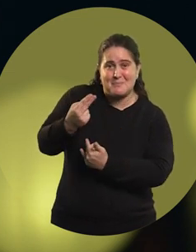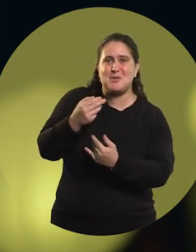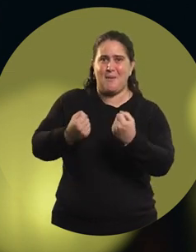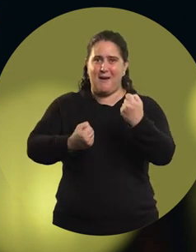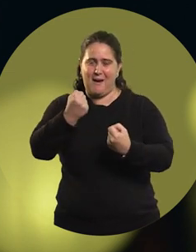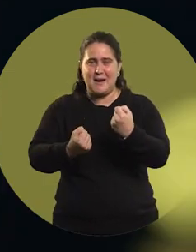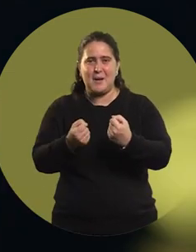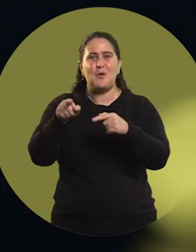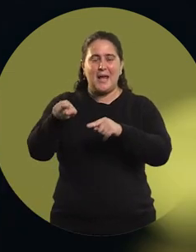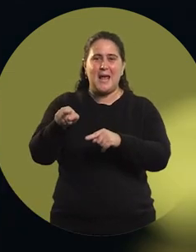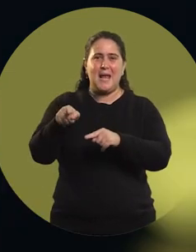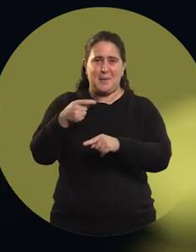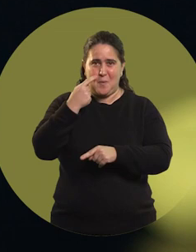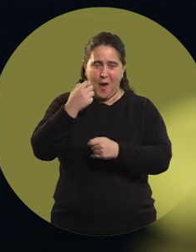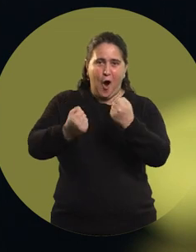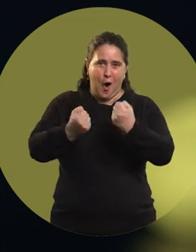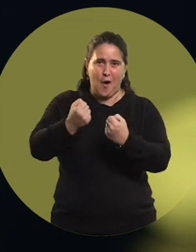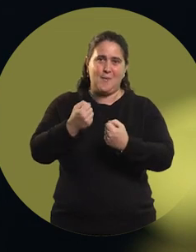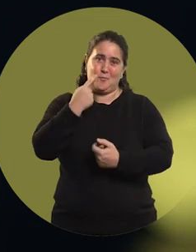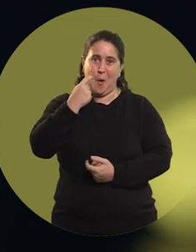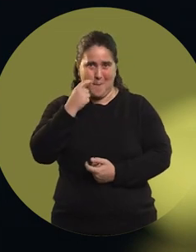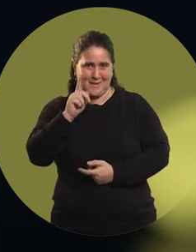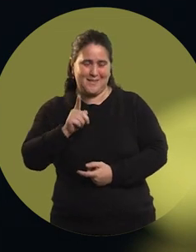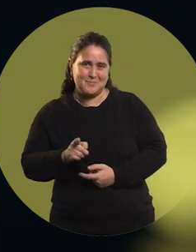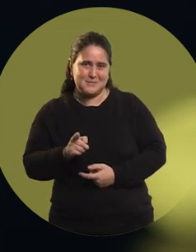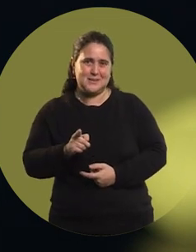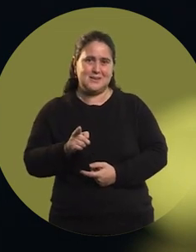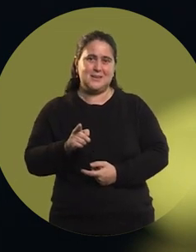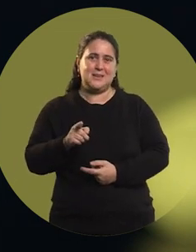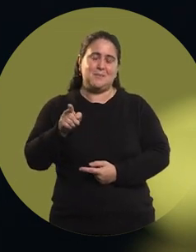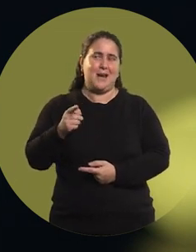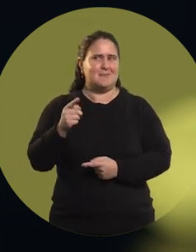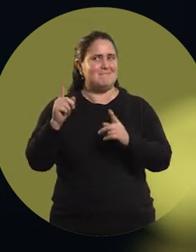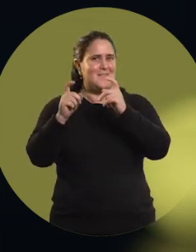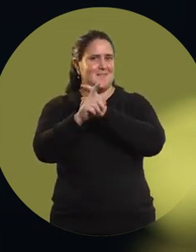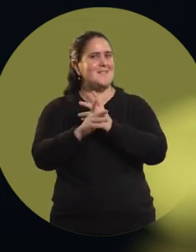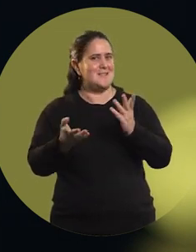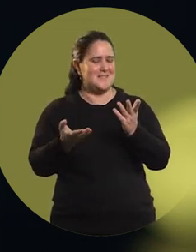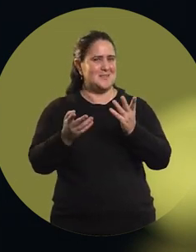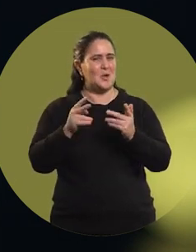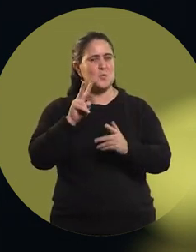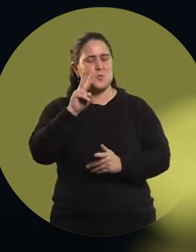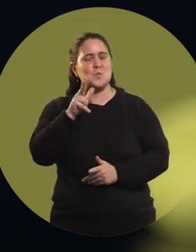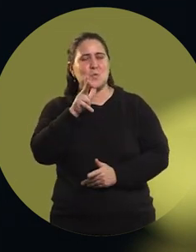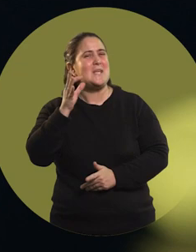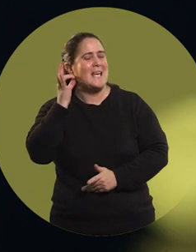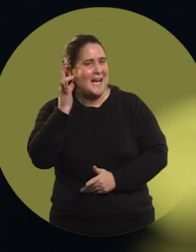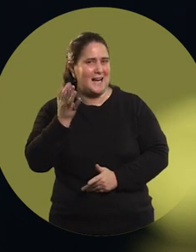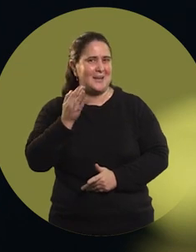Because as a pilot and as a man, it was very difficult for him to see his daughter,